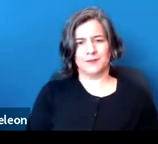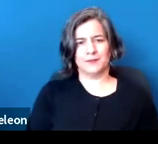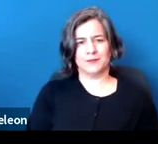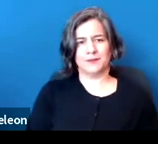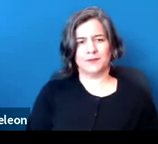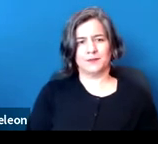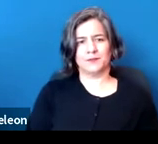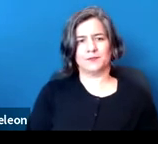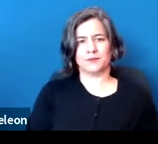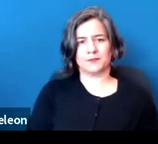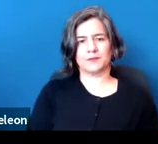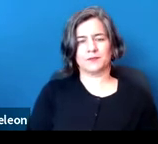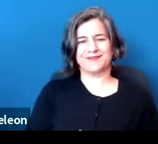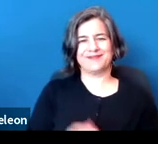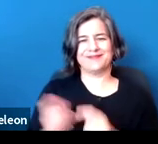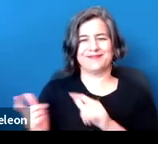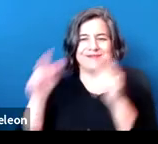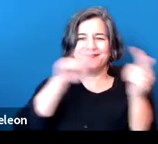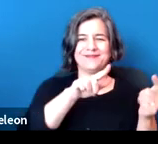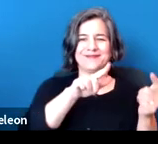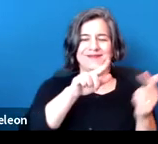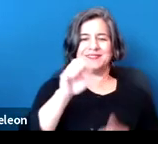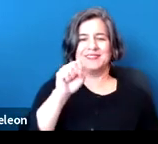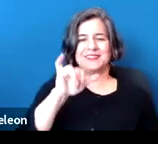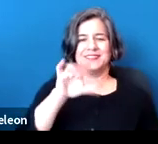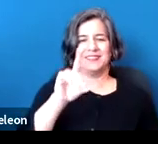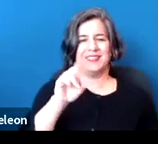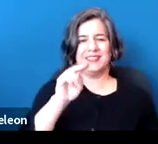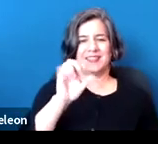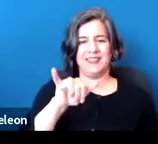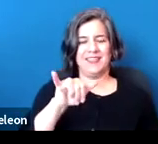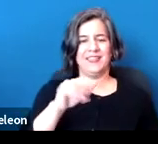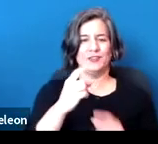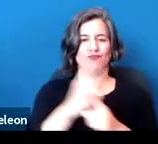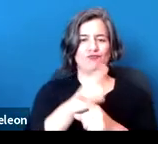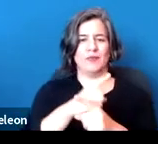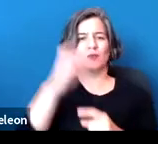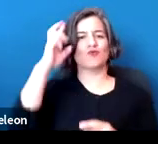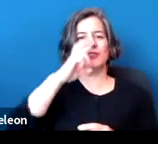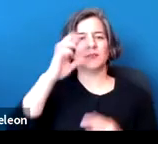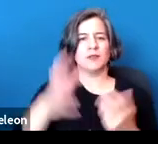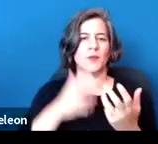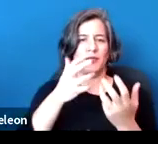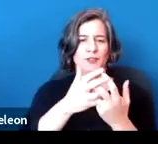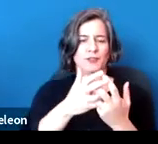Now I'm going to turn it over to Sydney to take us into the reasonable accommodation provisions. Thanks, Linda.